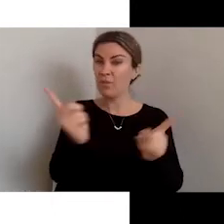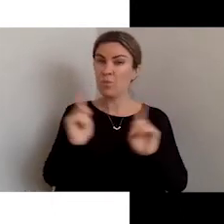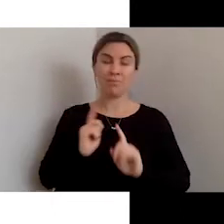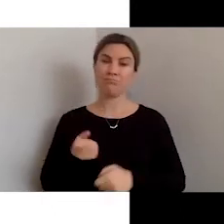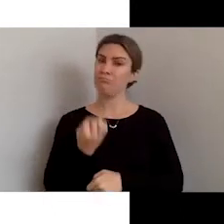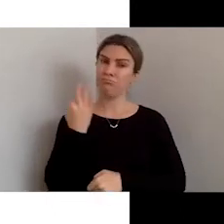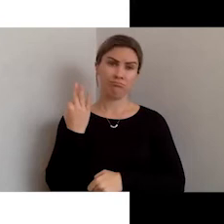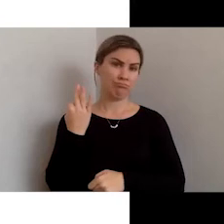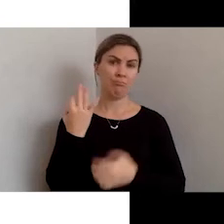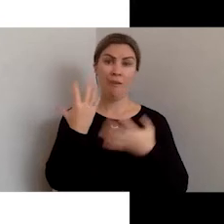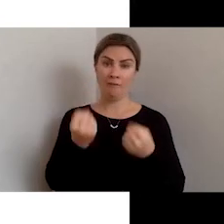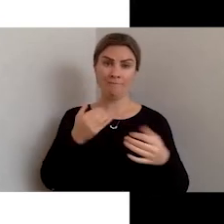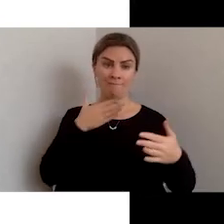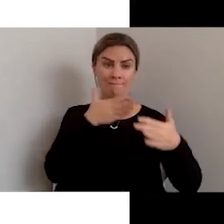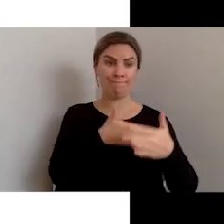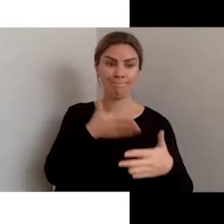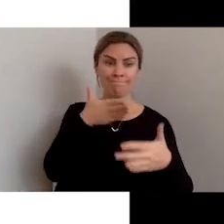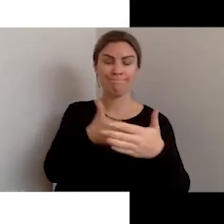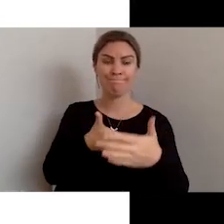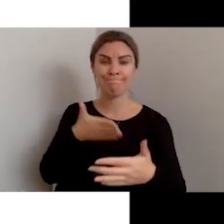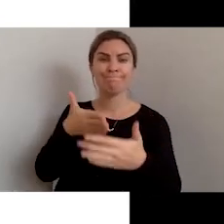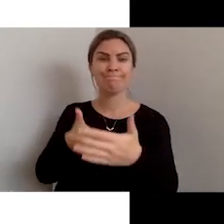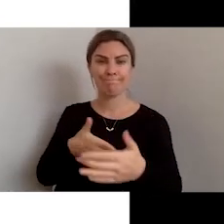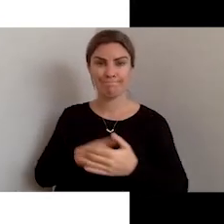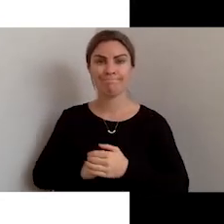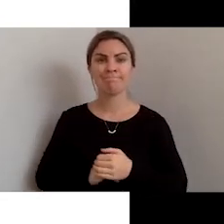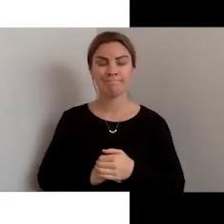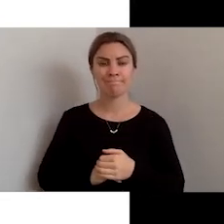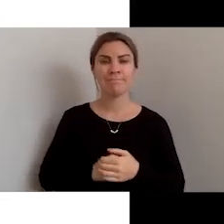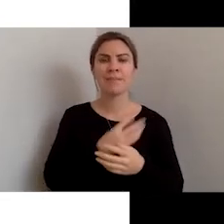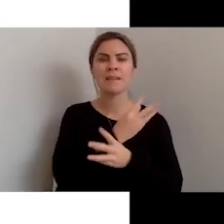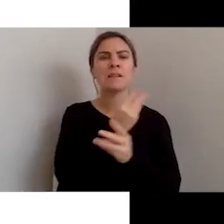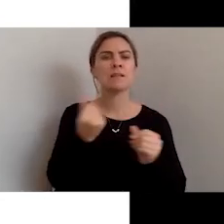Some of the common barriers arising from inaccessible